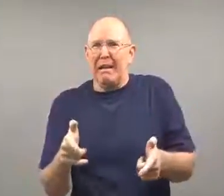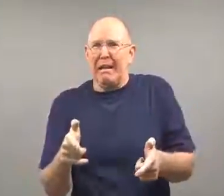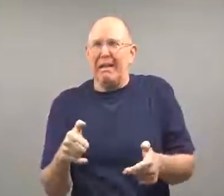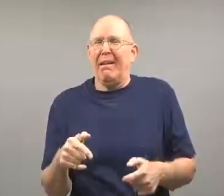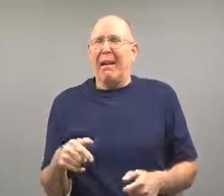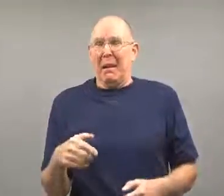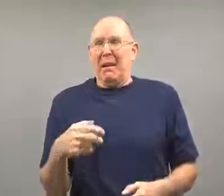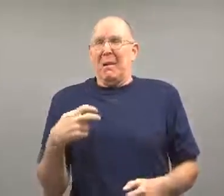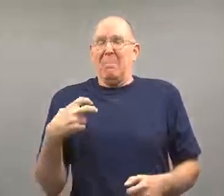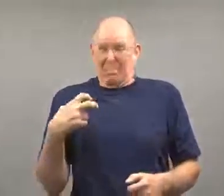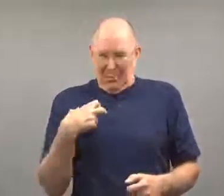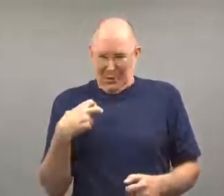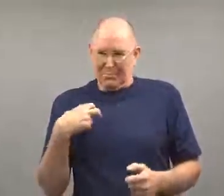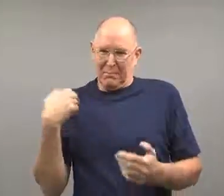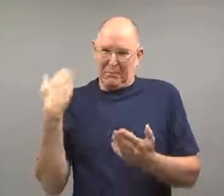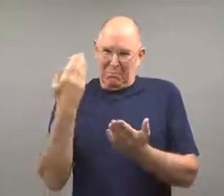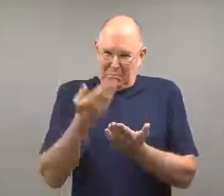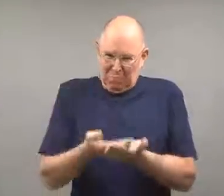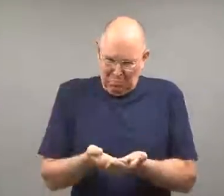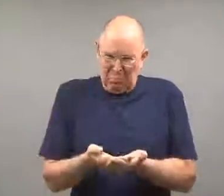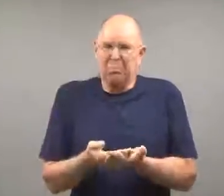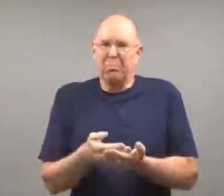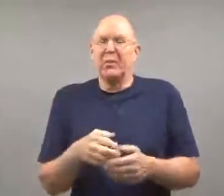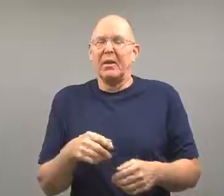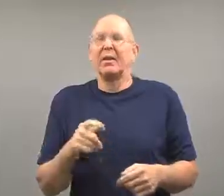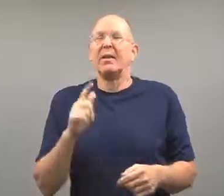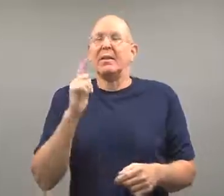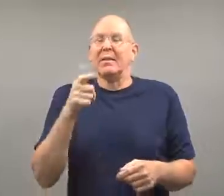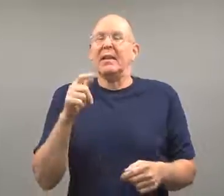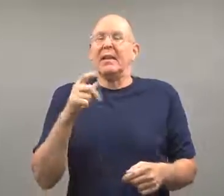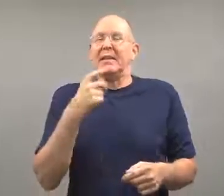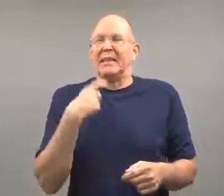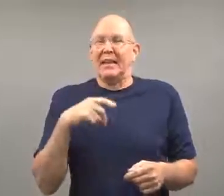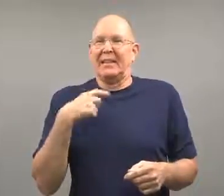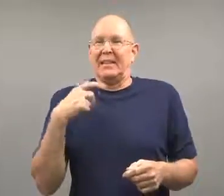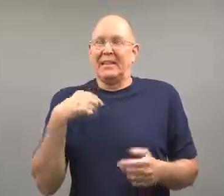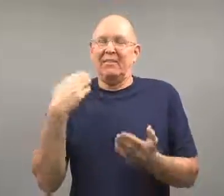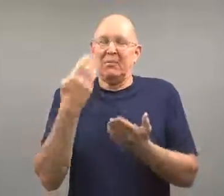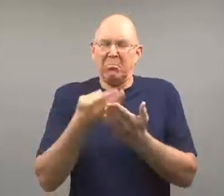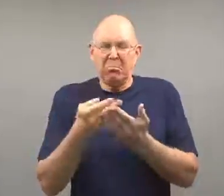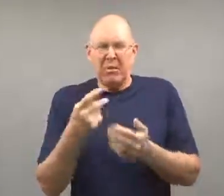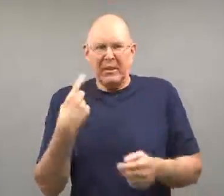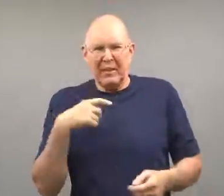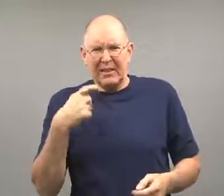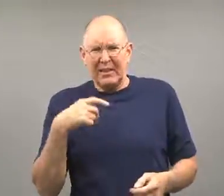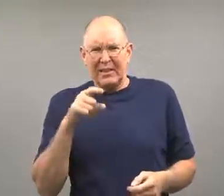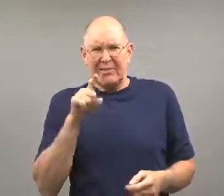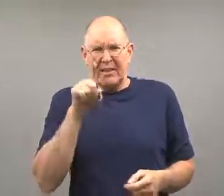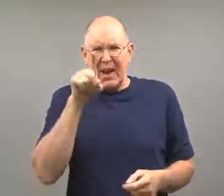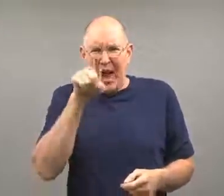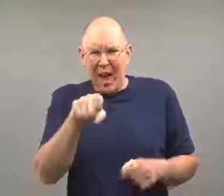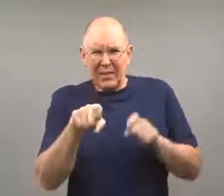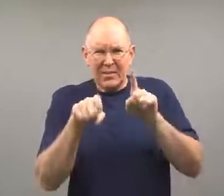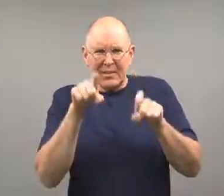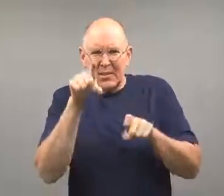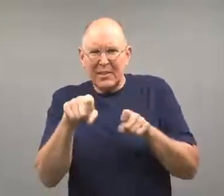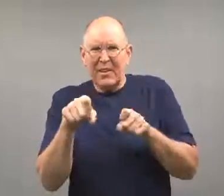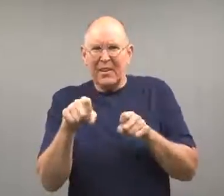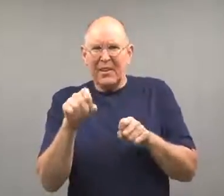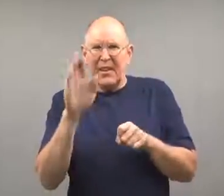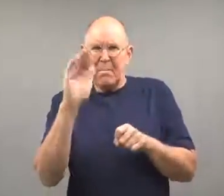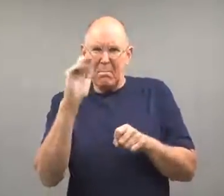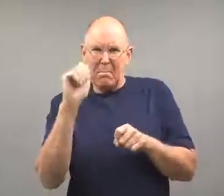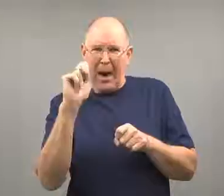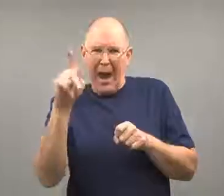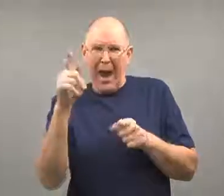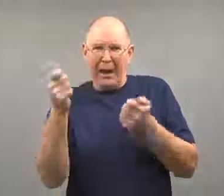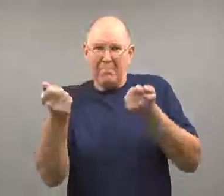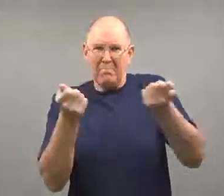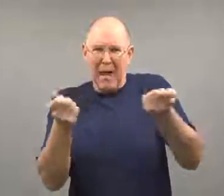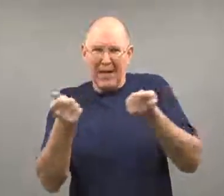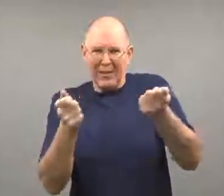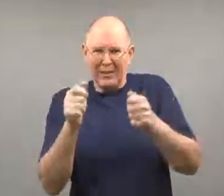The police arrived, then later on a detective arrived too.